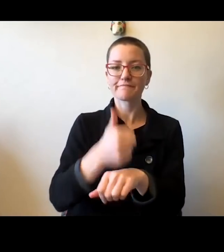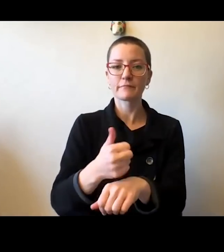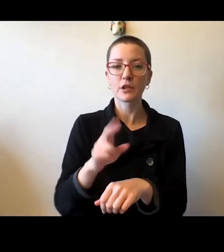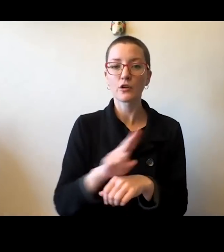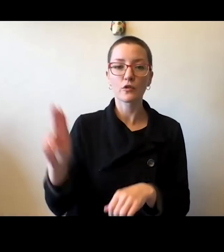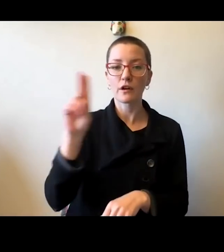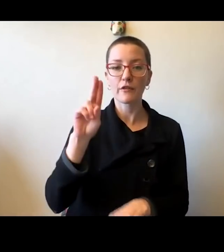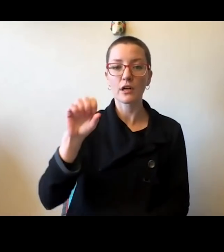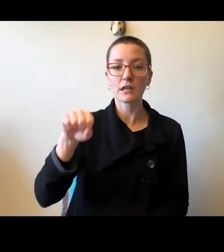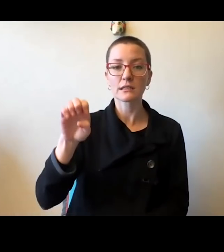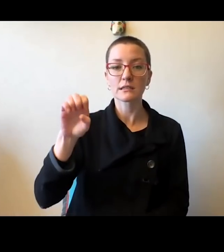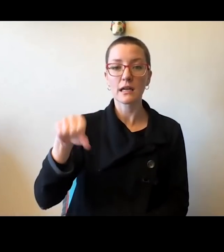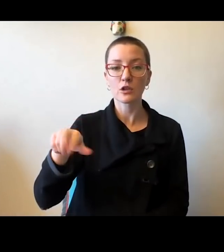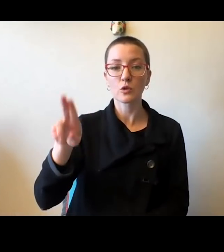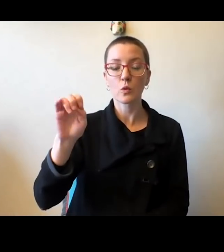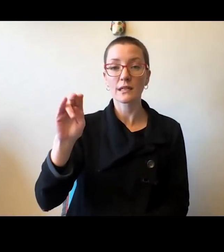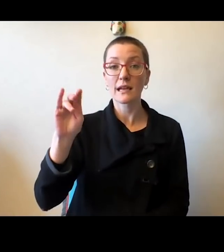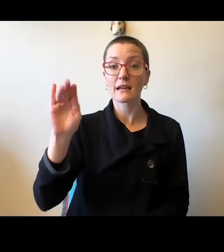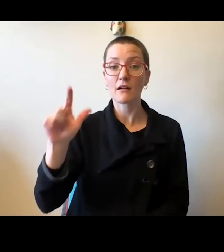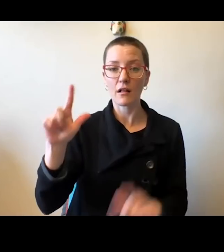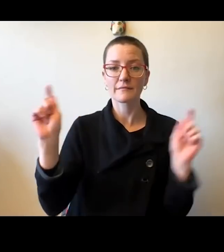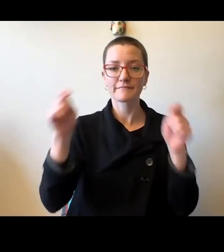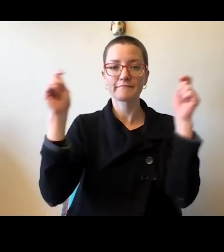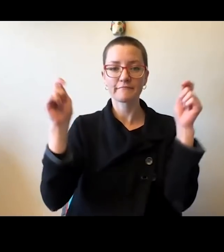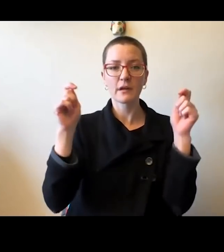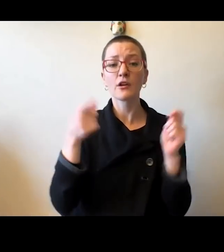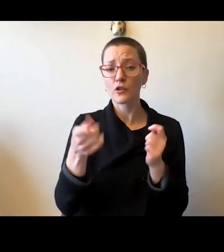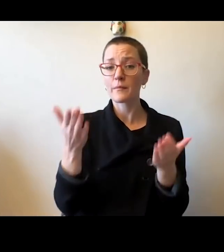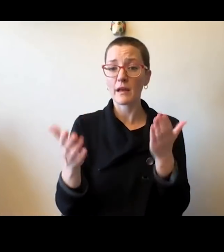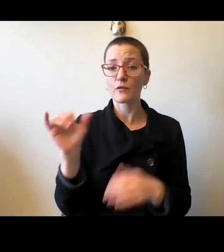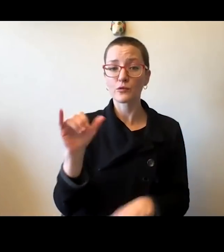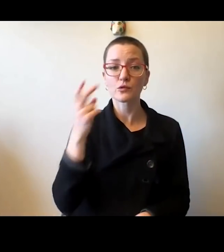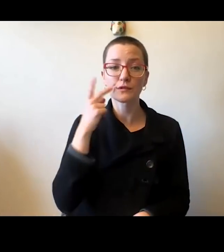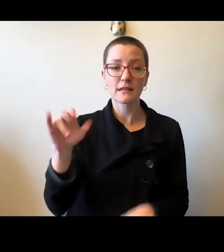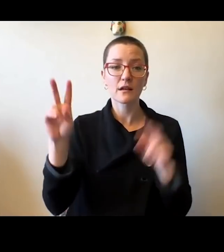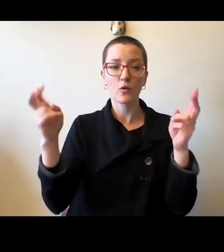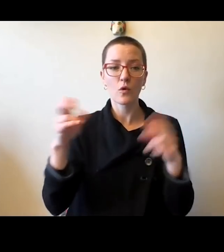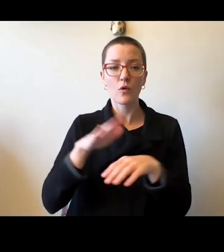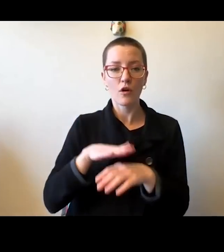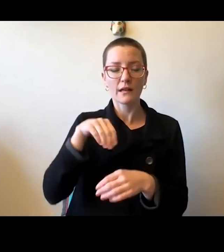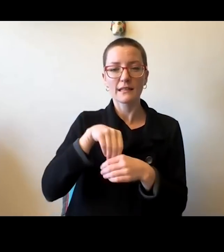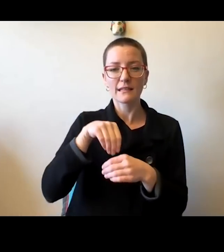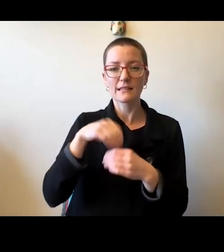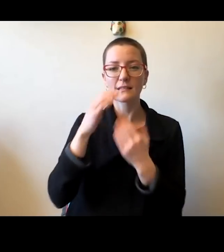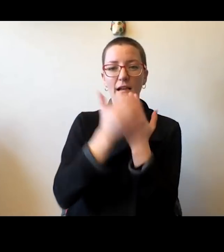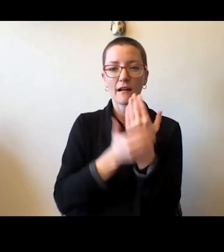And you have probably seen it on the inside cover of our strategic plan for the next 150,